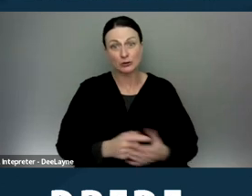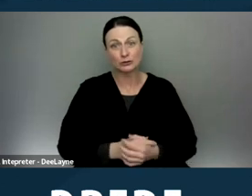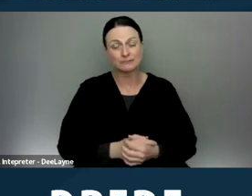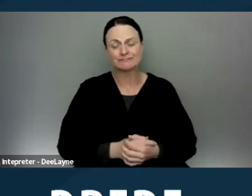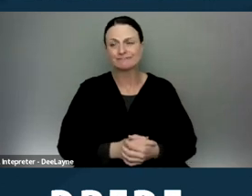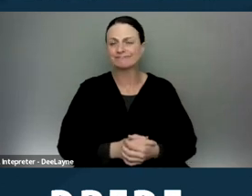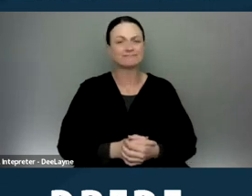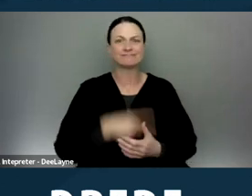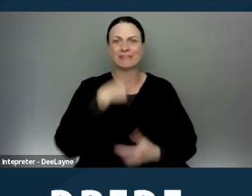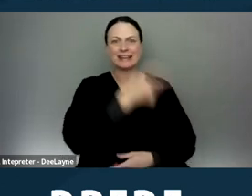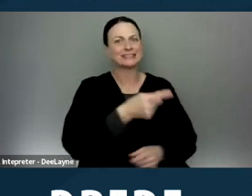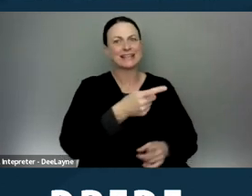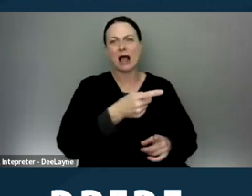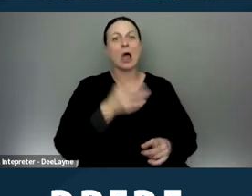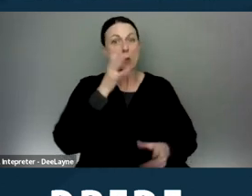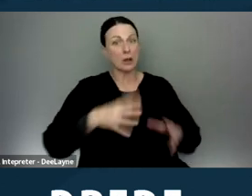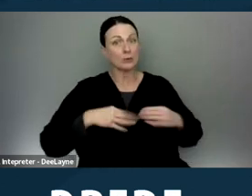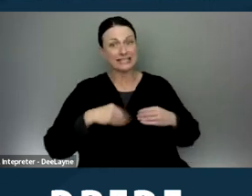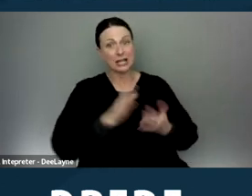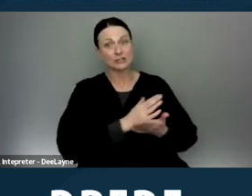are telling tenants, we will take your Section Eight voucher